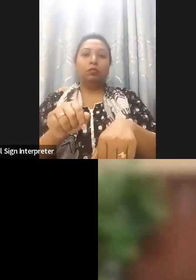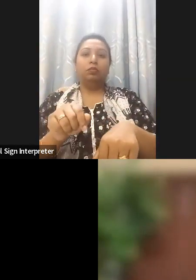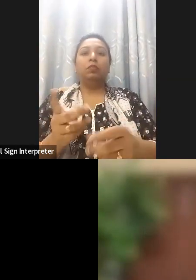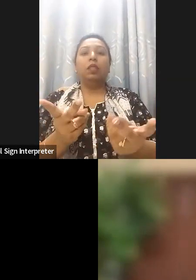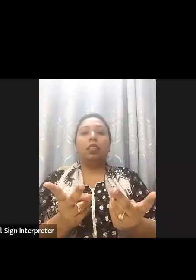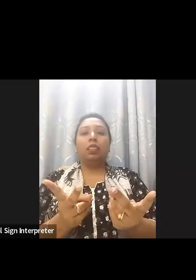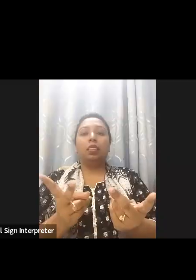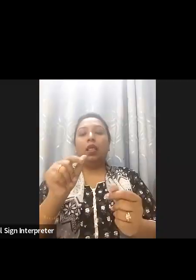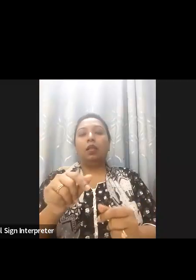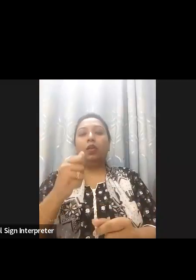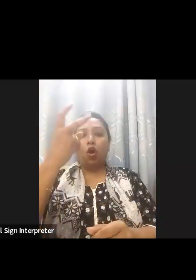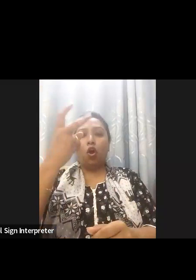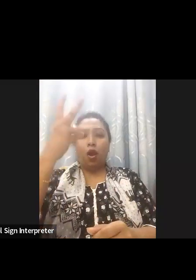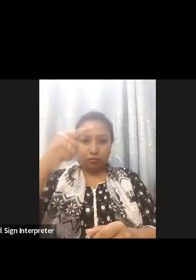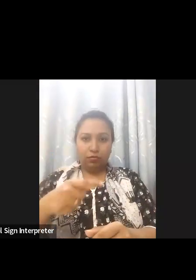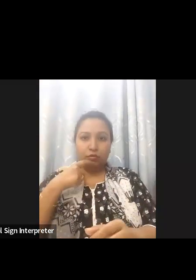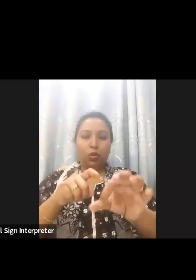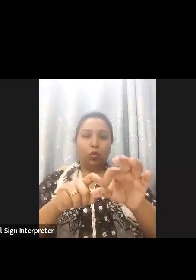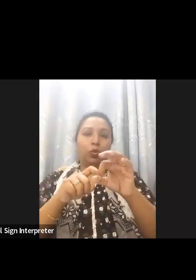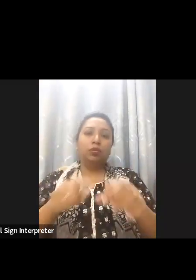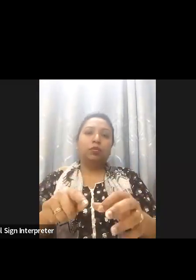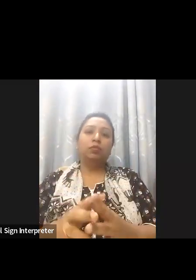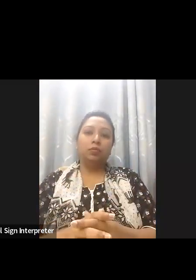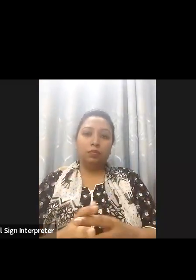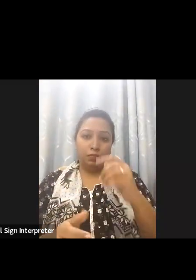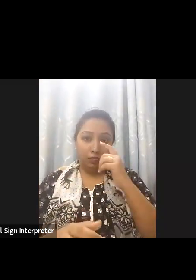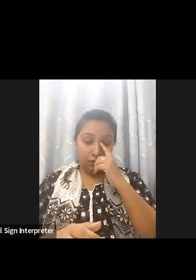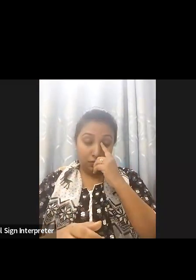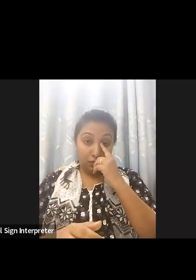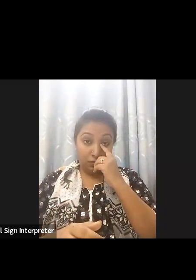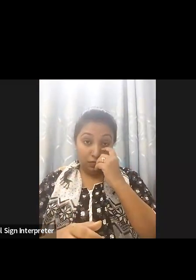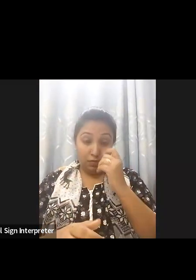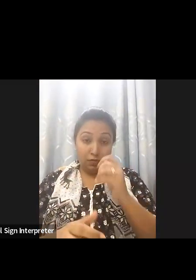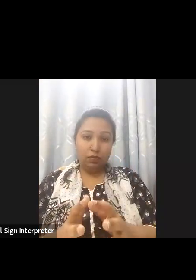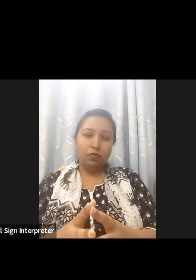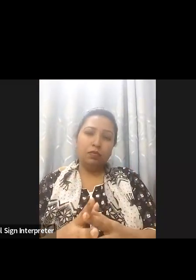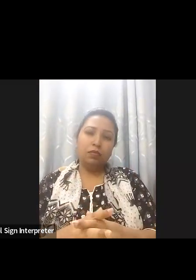questions so the first questions that we have in the chat is does the smart Bangladesh initiative